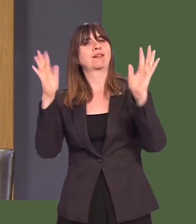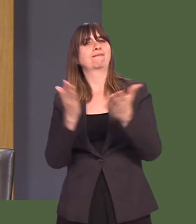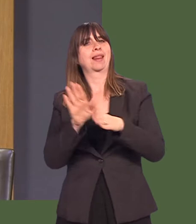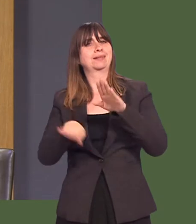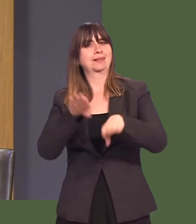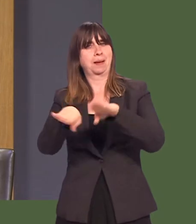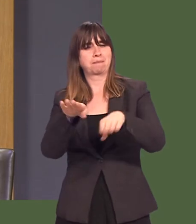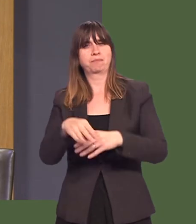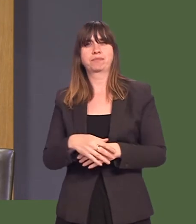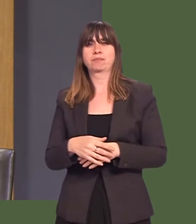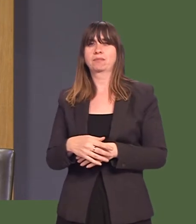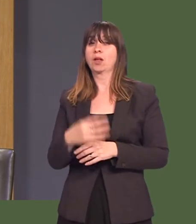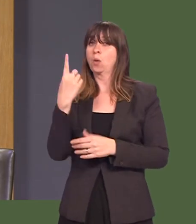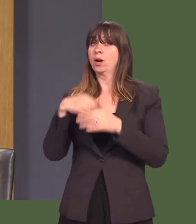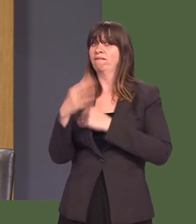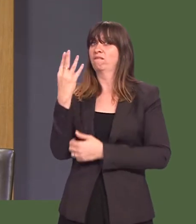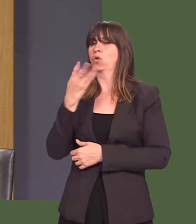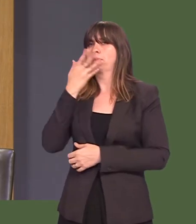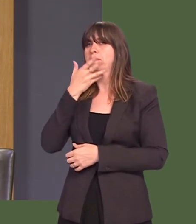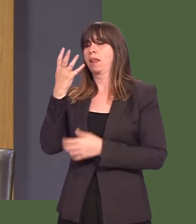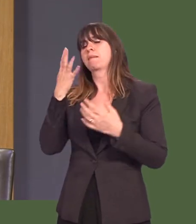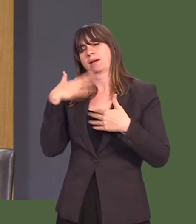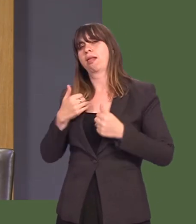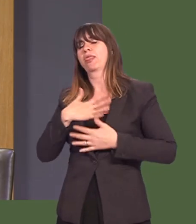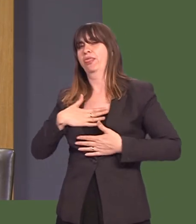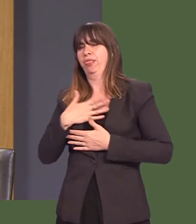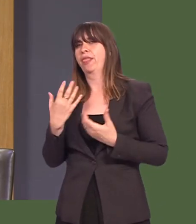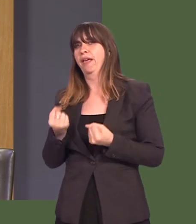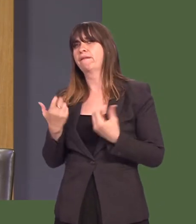With one in four people experiencing mental health issues, what best practice can the